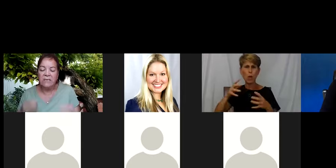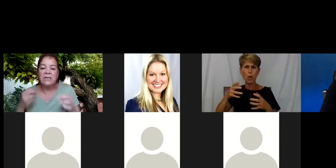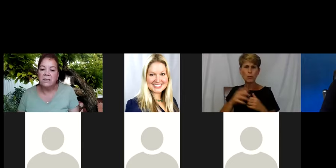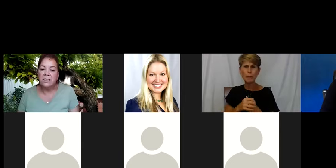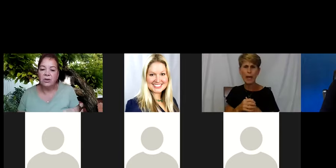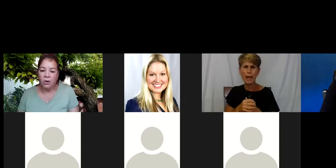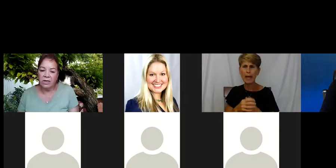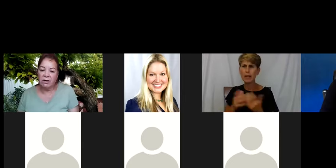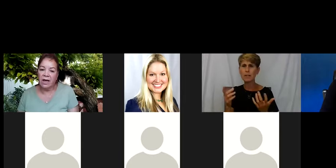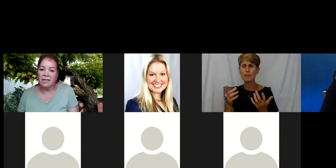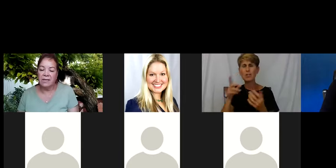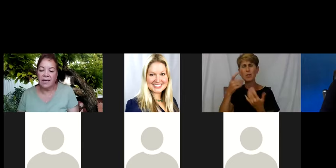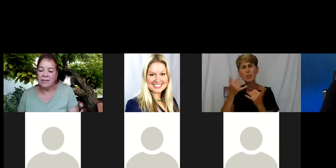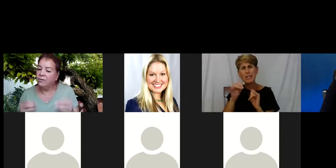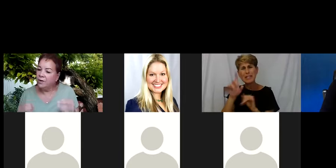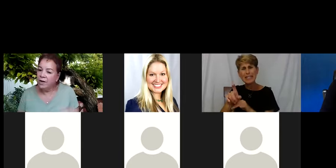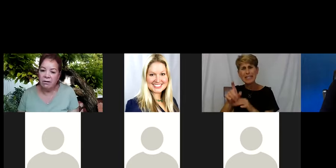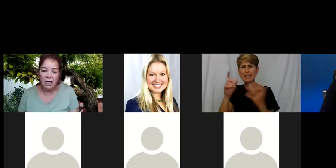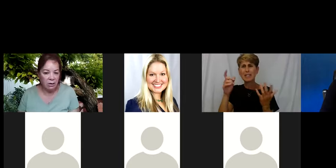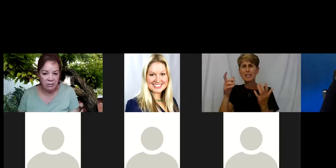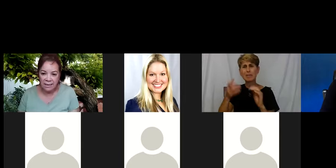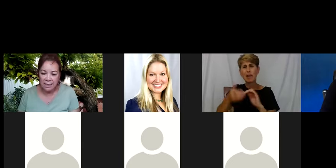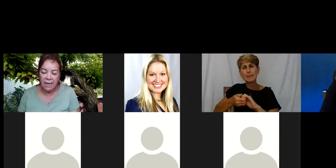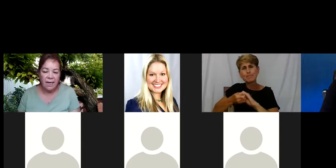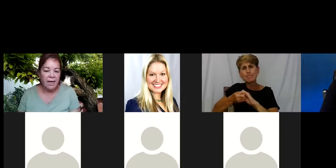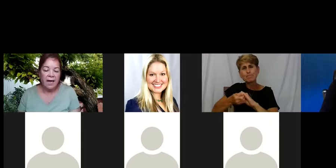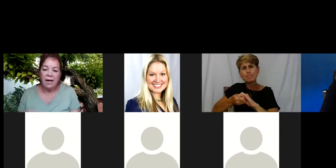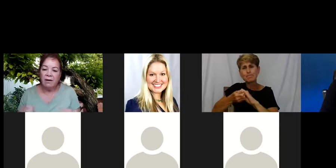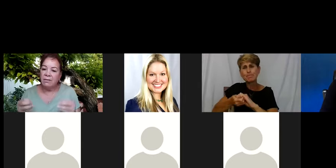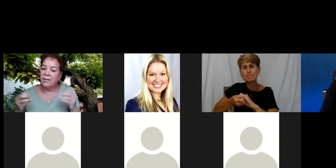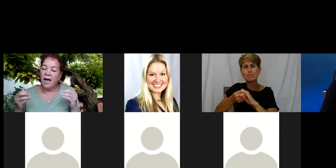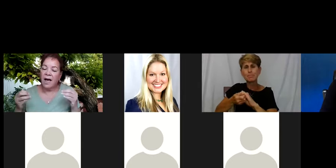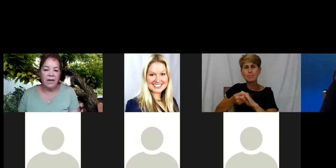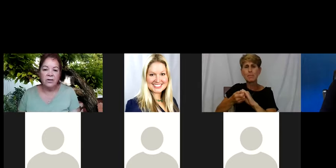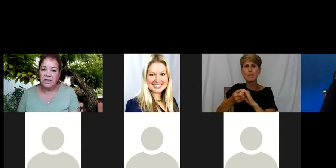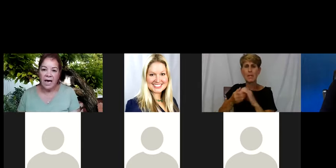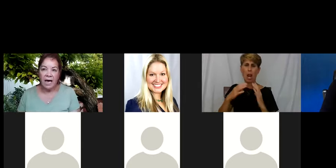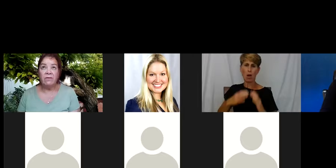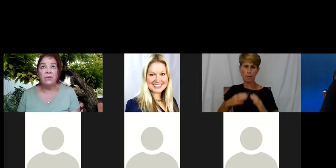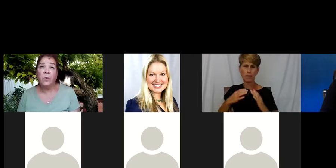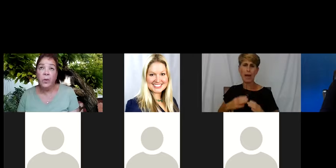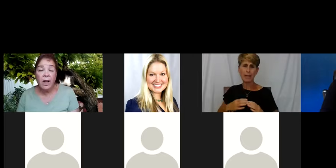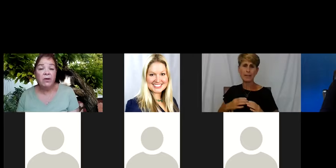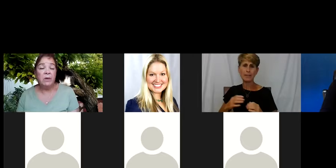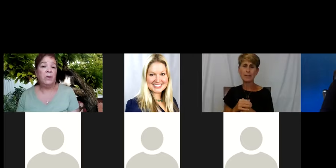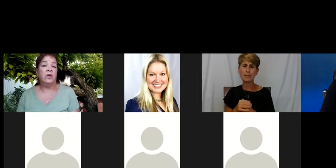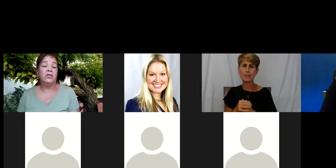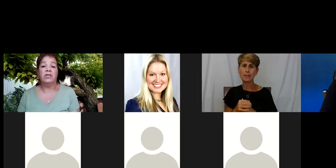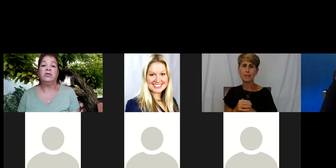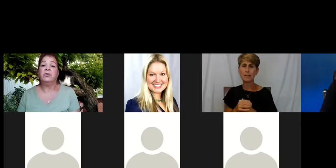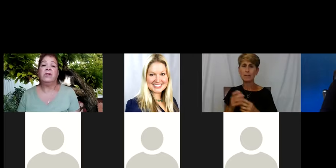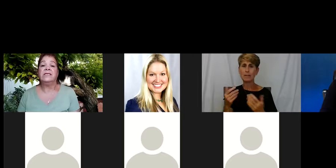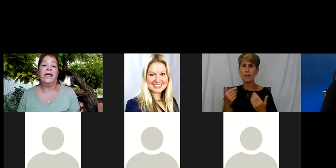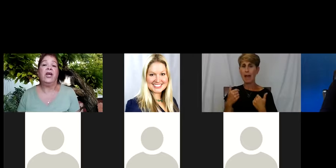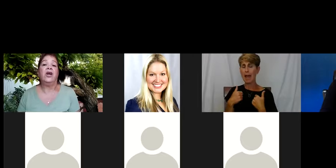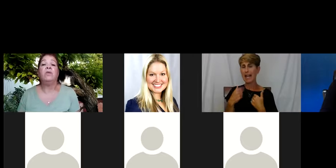And we still need to hold our clients hands very closely. I used to have well people on Shelter Plus Care.